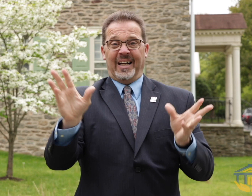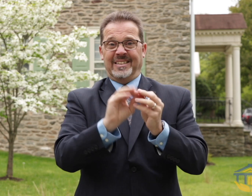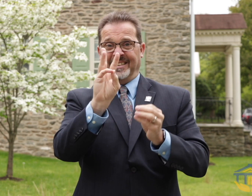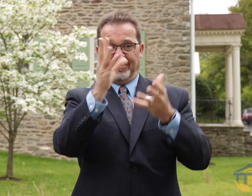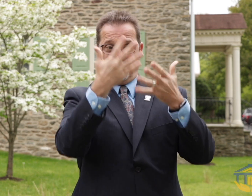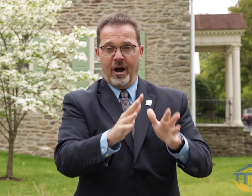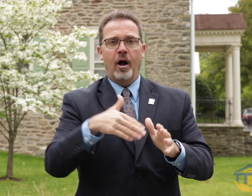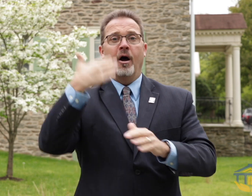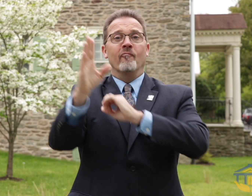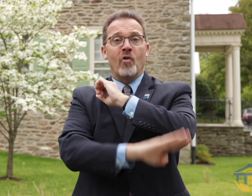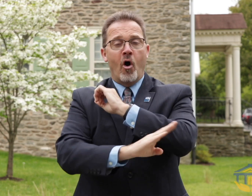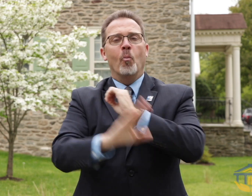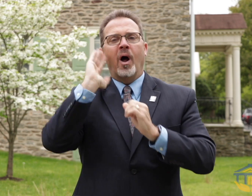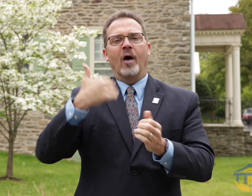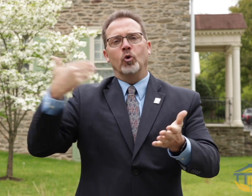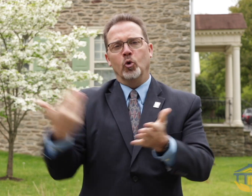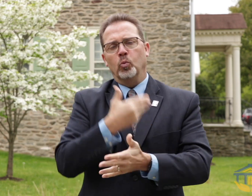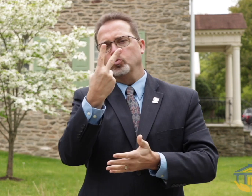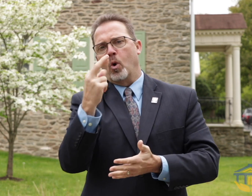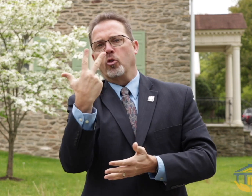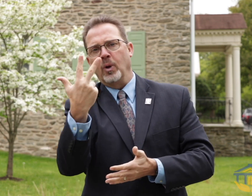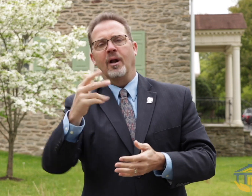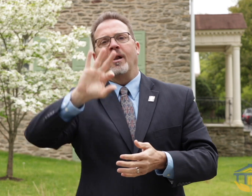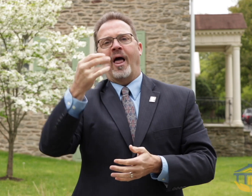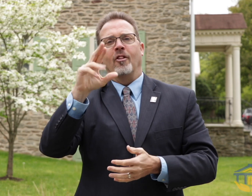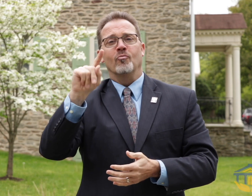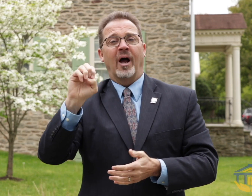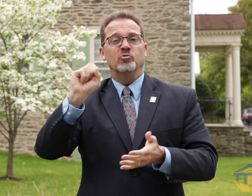students will be a combined cohort of 9th and 10th graders. Starting next year in